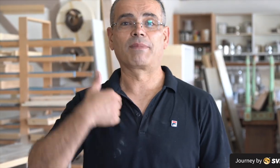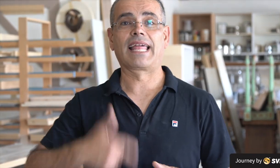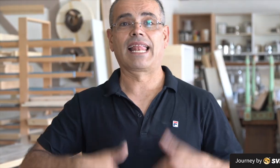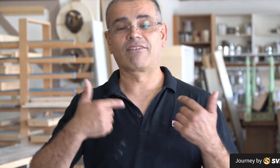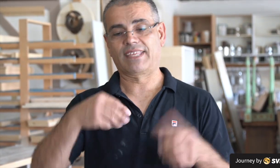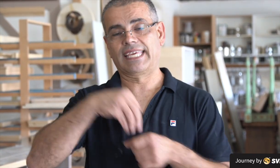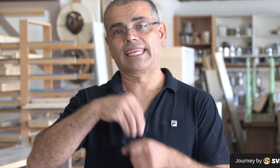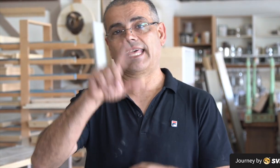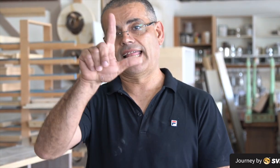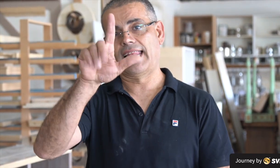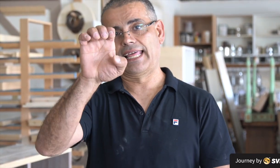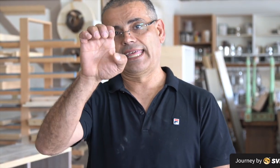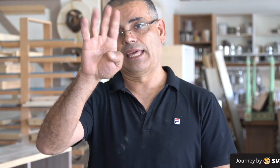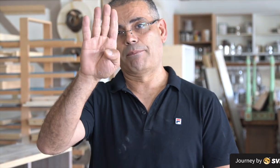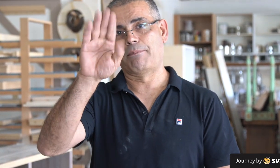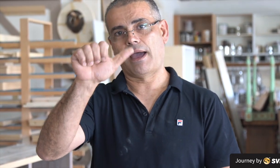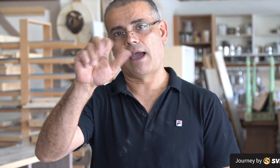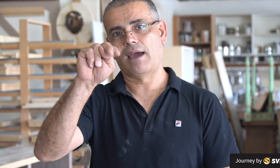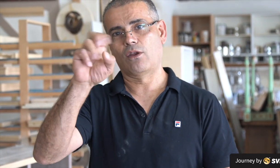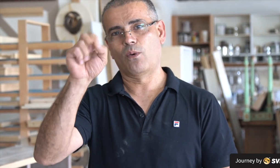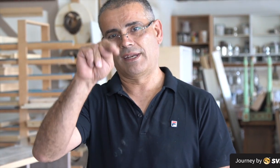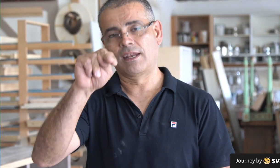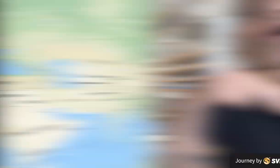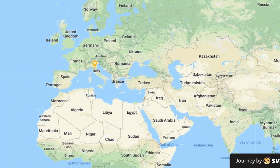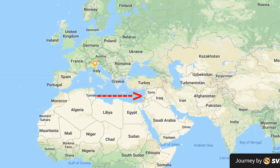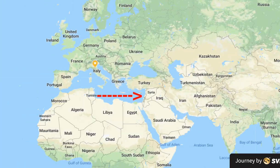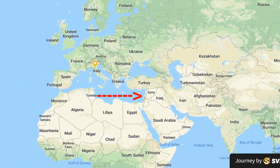I used to live in Lebanon.